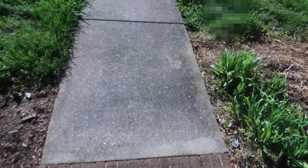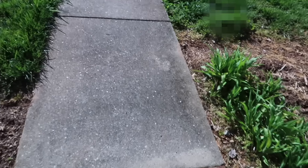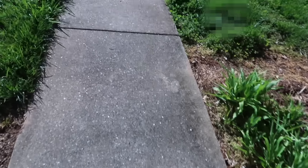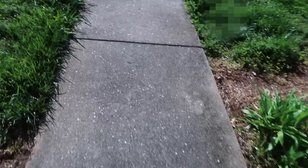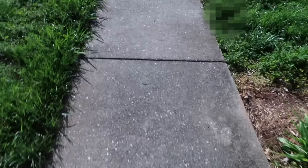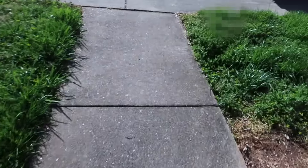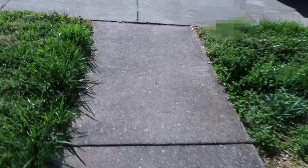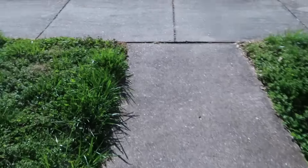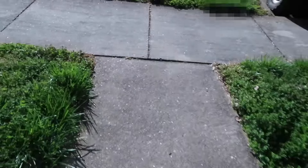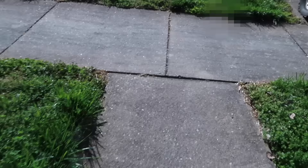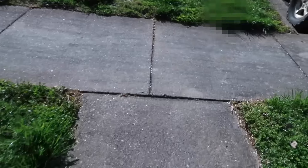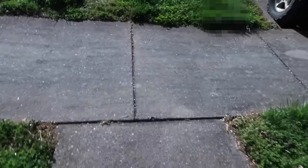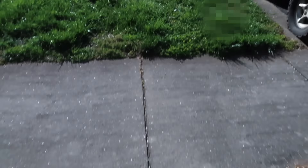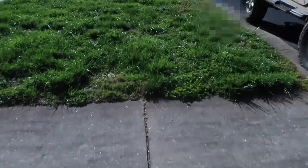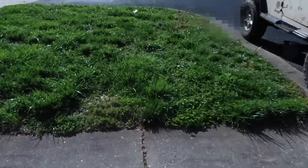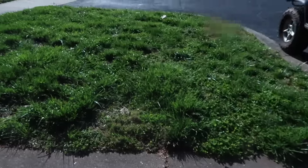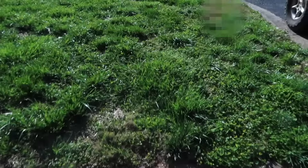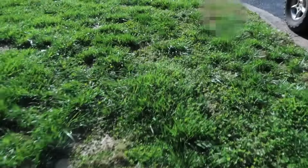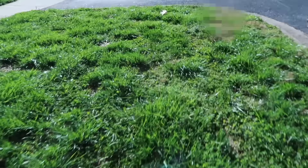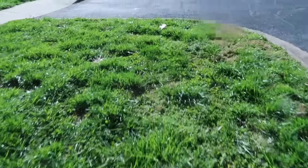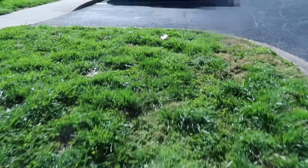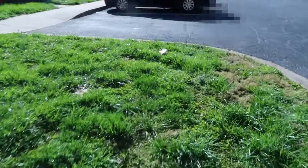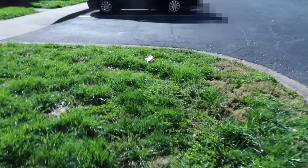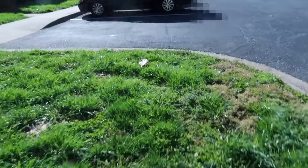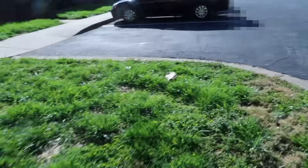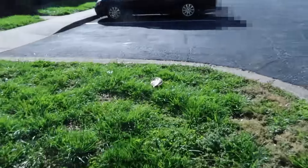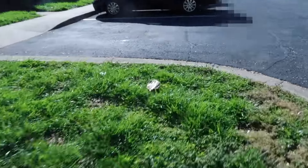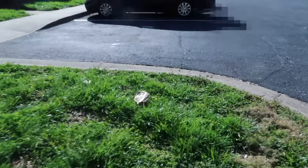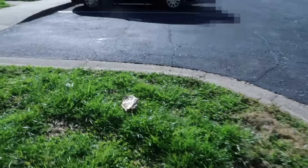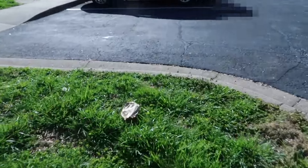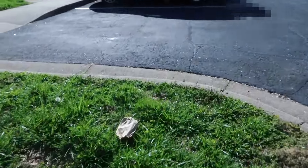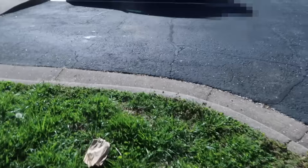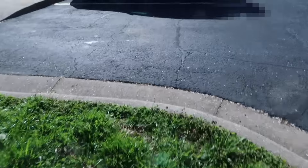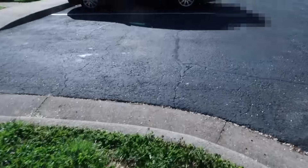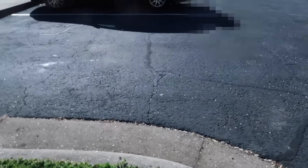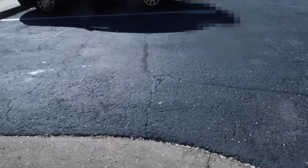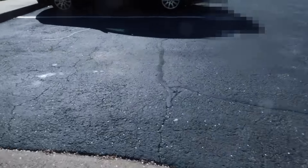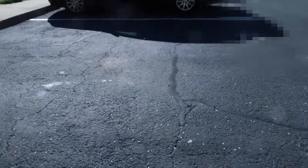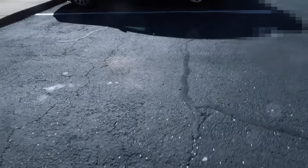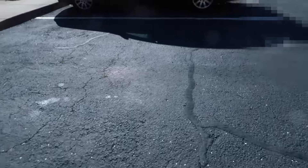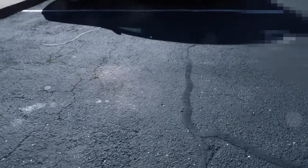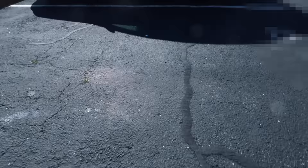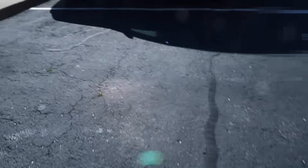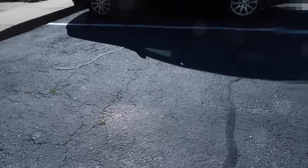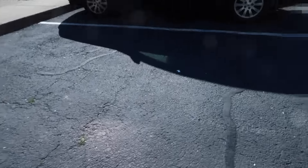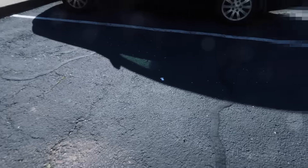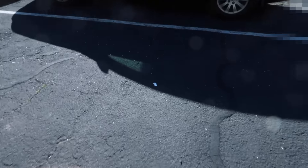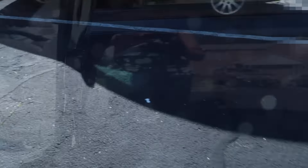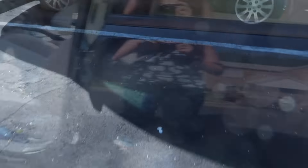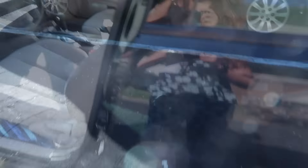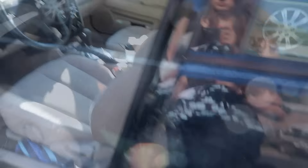[footsteps]